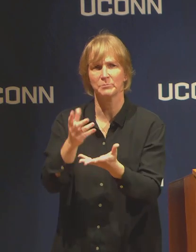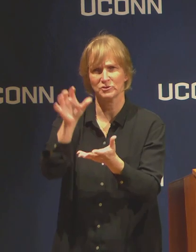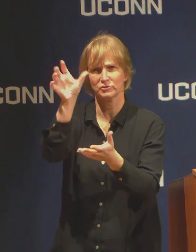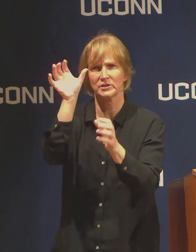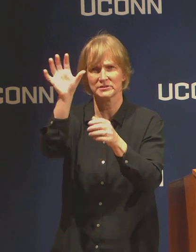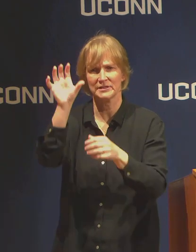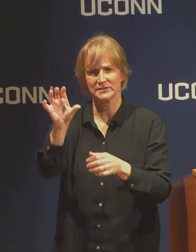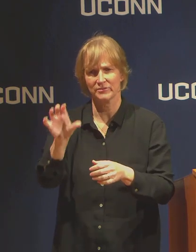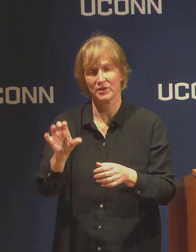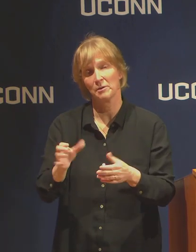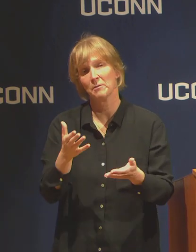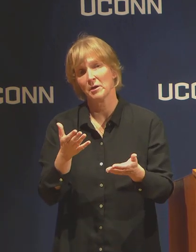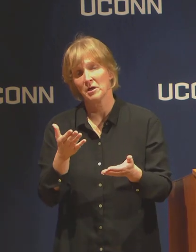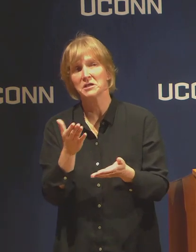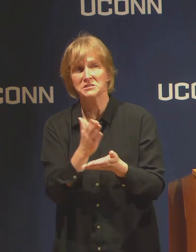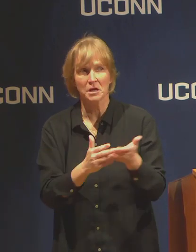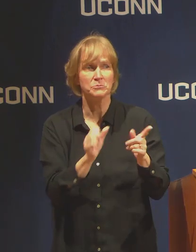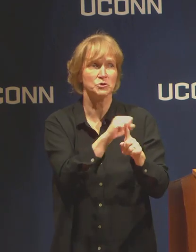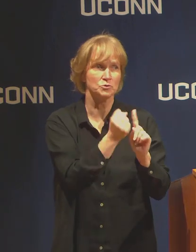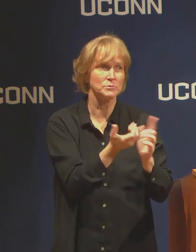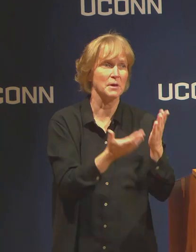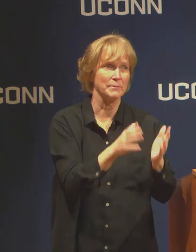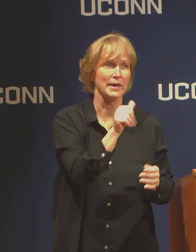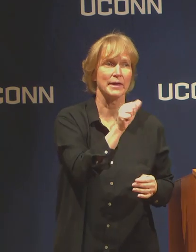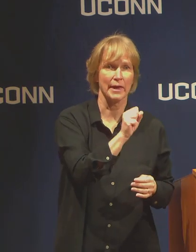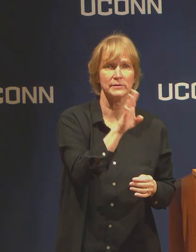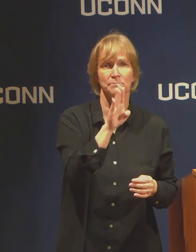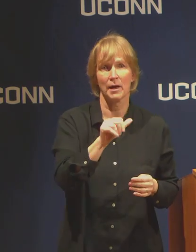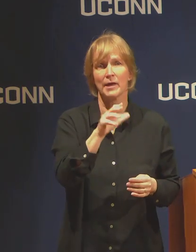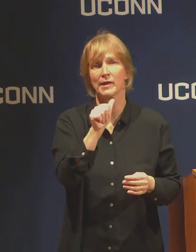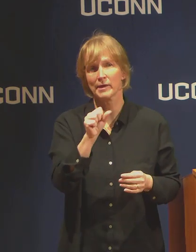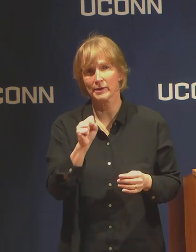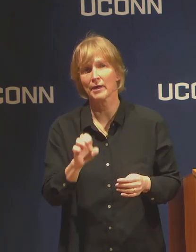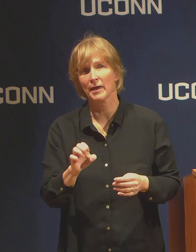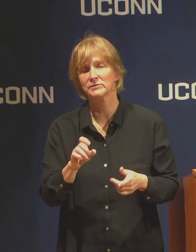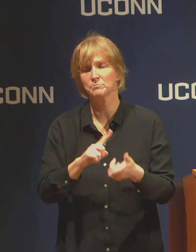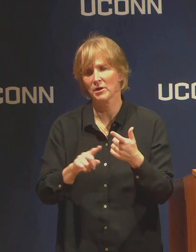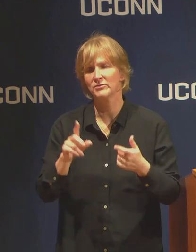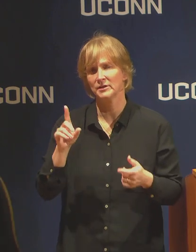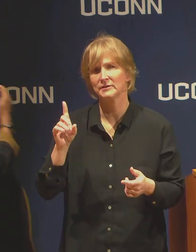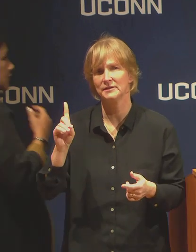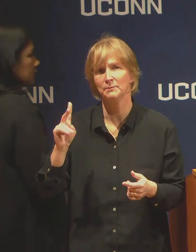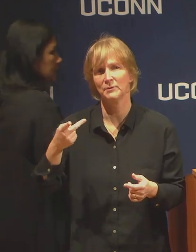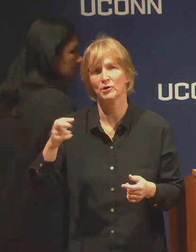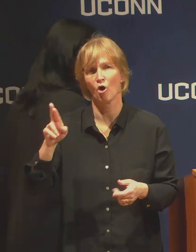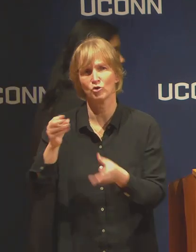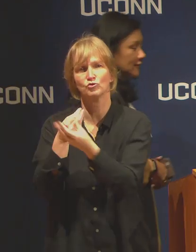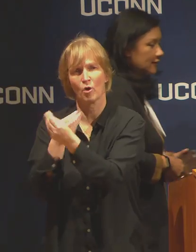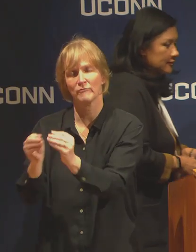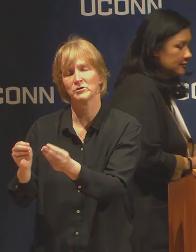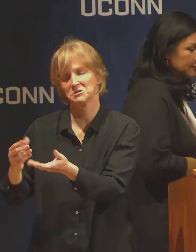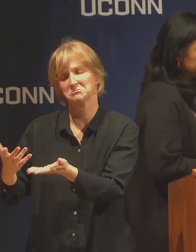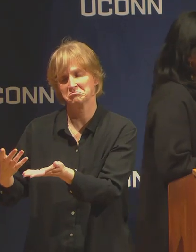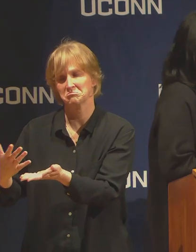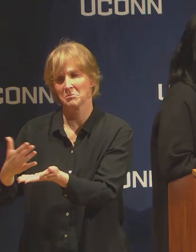be case by case that the VPR's office is more than happy to handle. I'm going to introduce Michelle Williams.